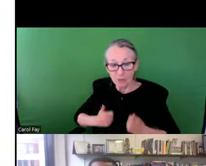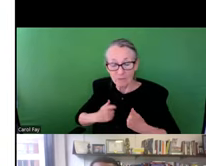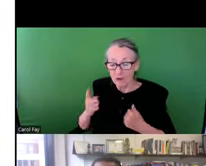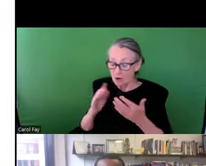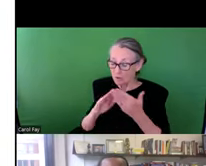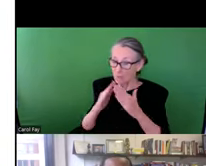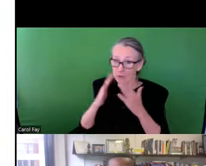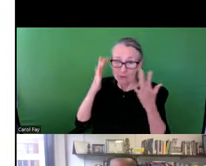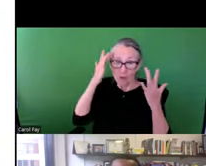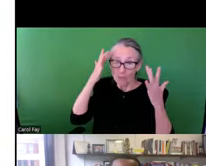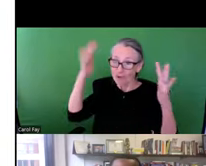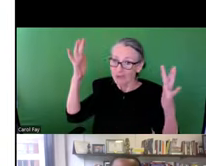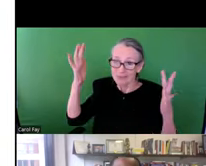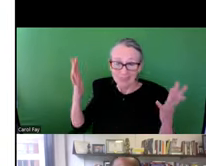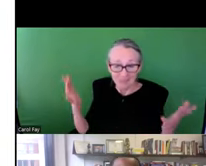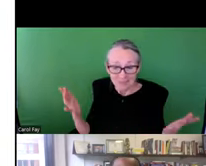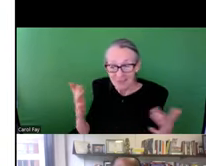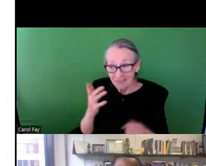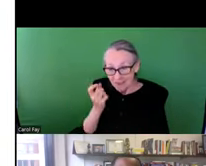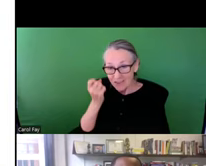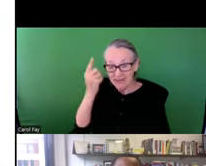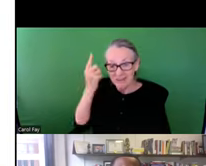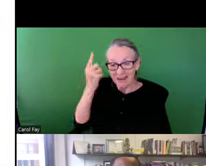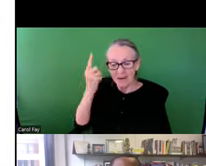in the grassroots process. Again, communities are